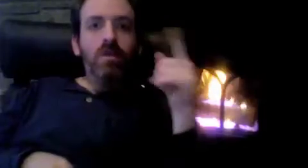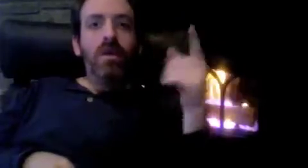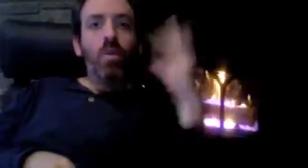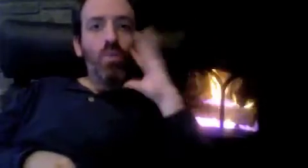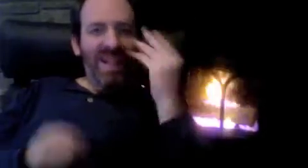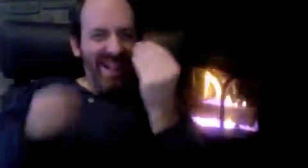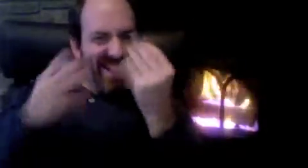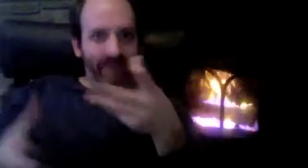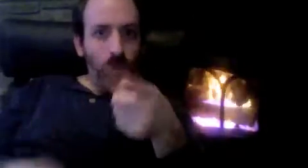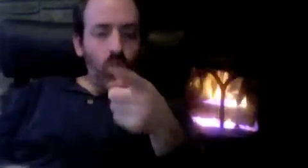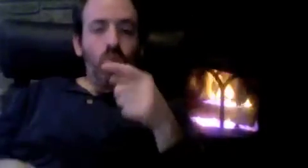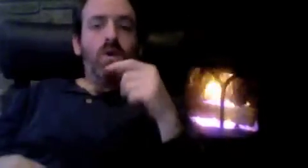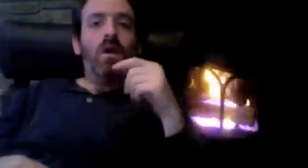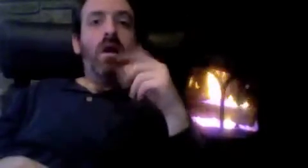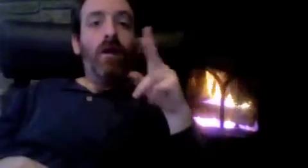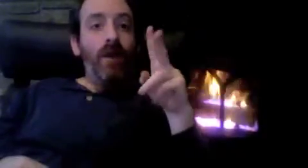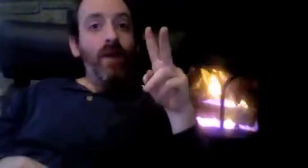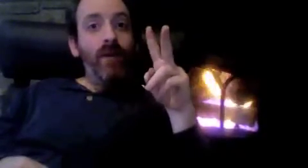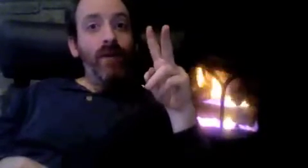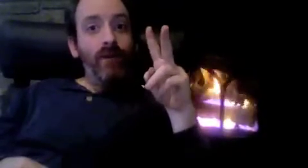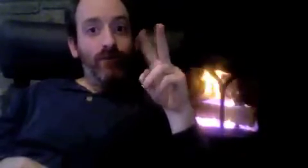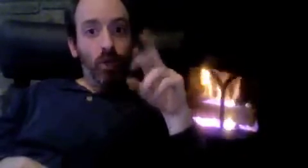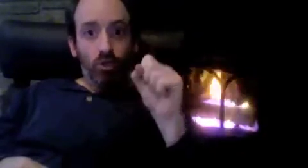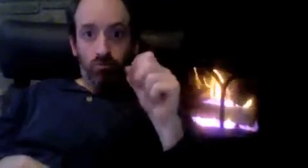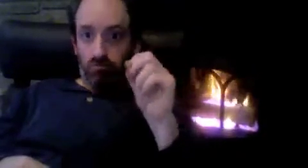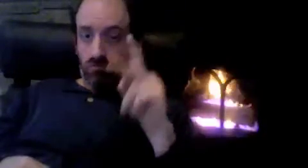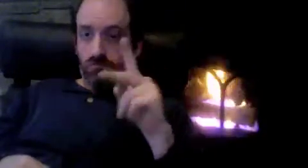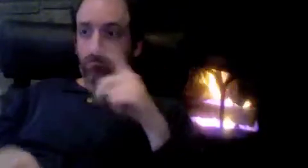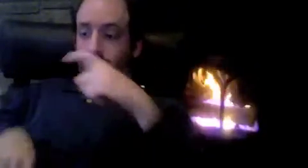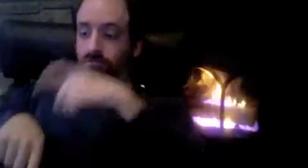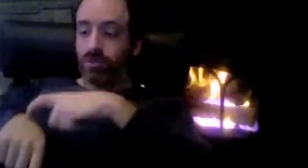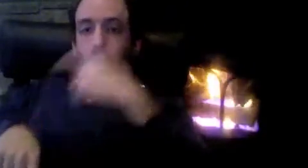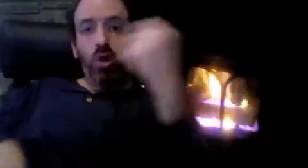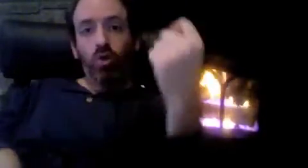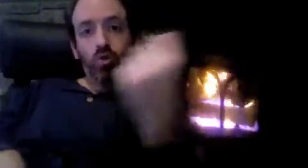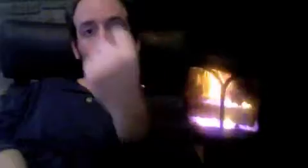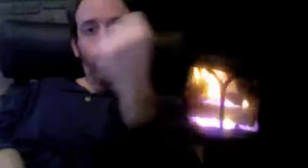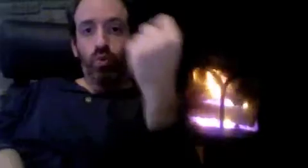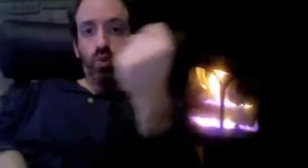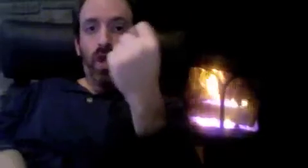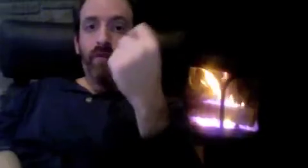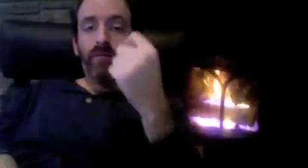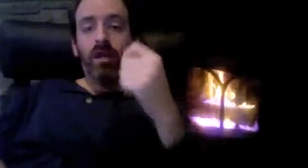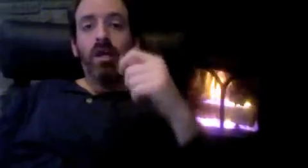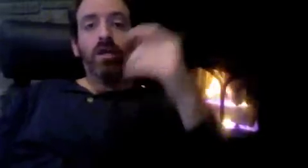Imagine this, they (European VRS providers) will give you 30 minutes of making calls with VRS a month.